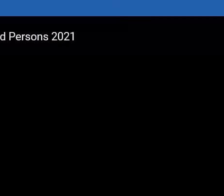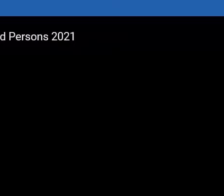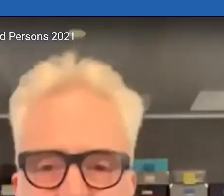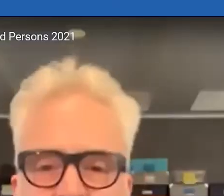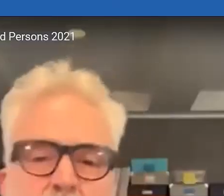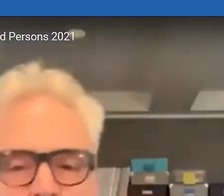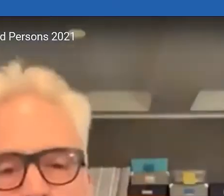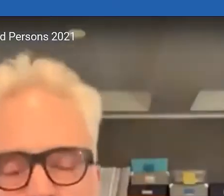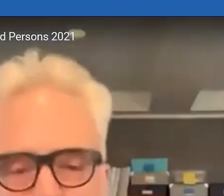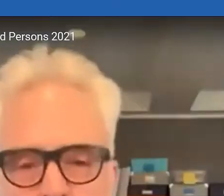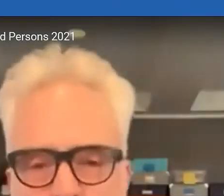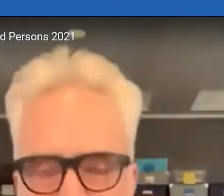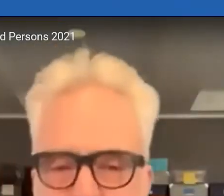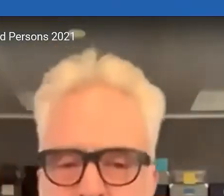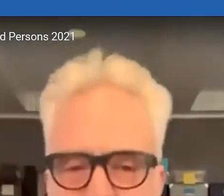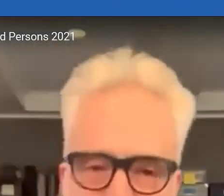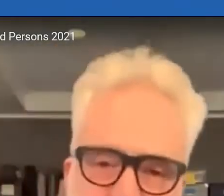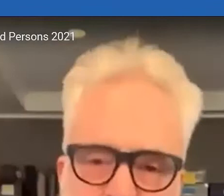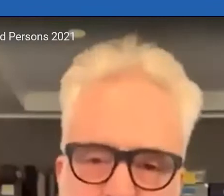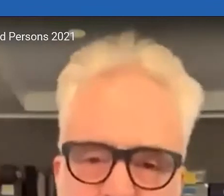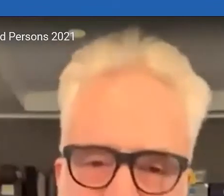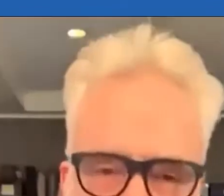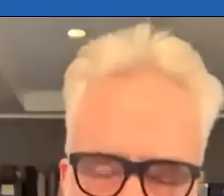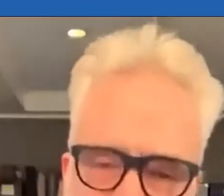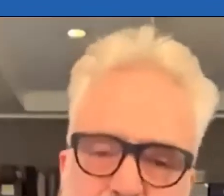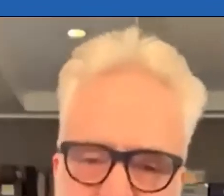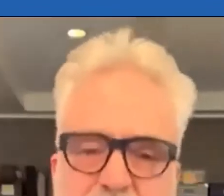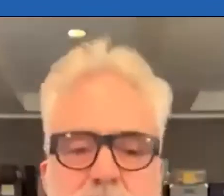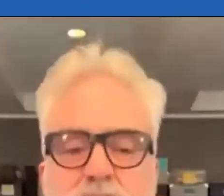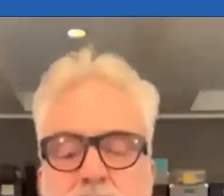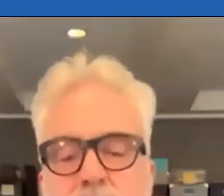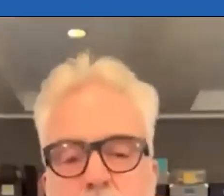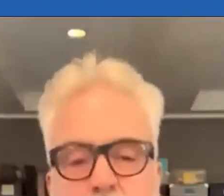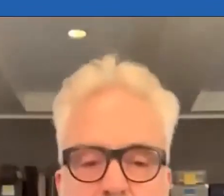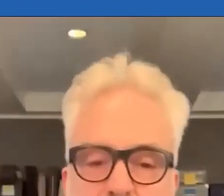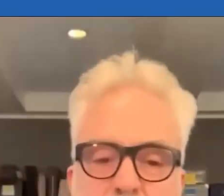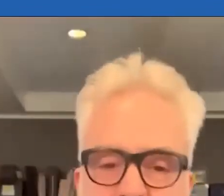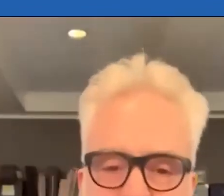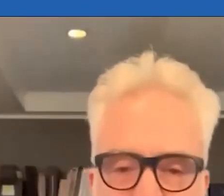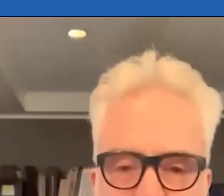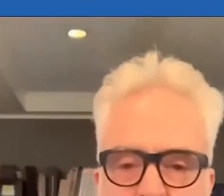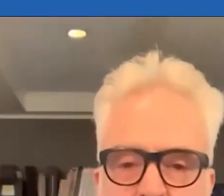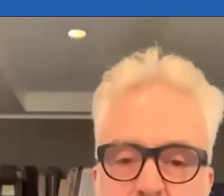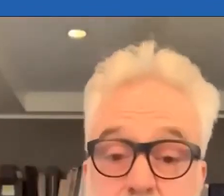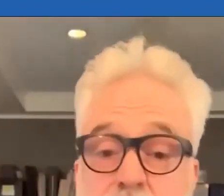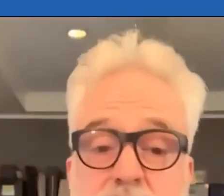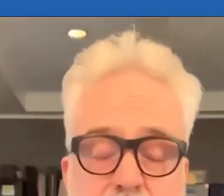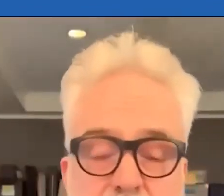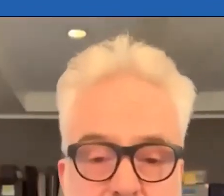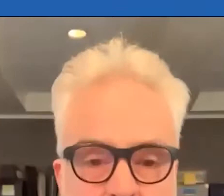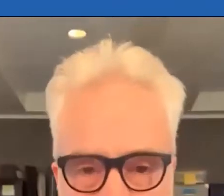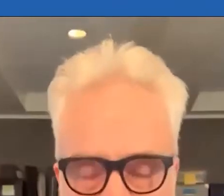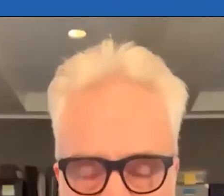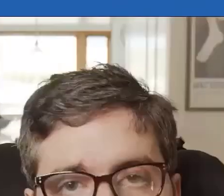Today more than one billion people, 15 % of the world's population, live with a disability. the